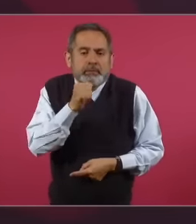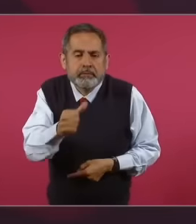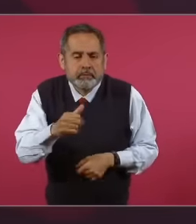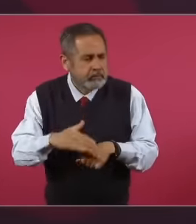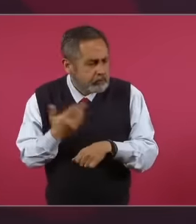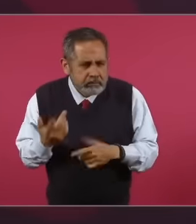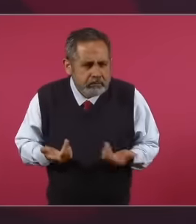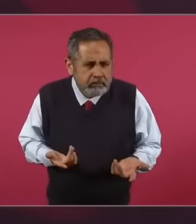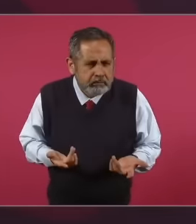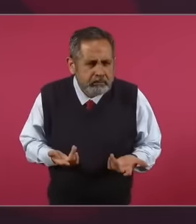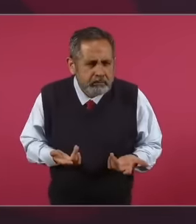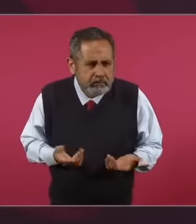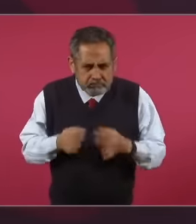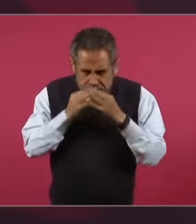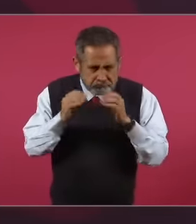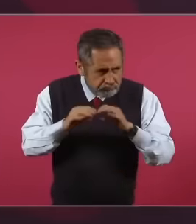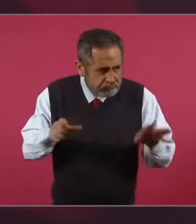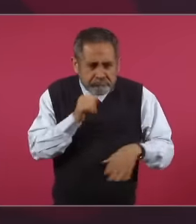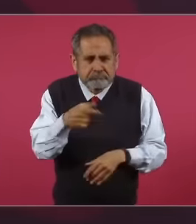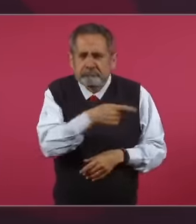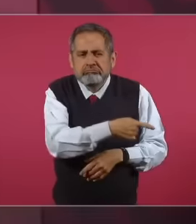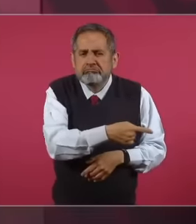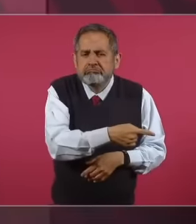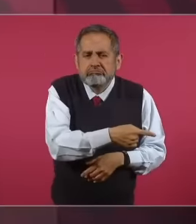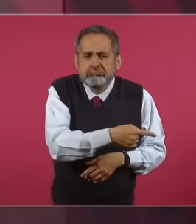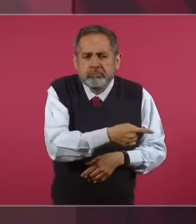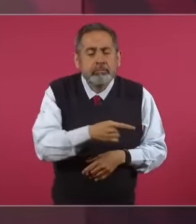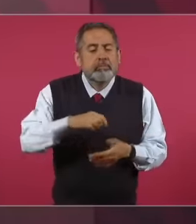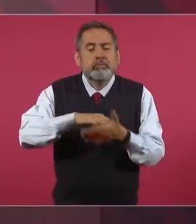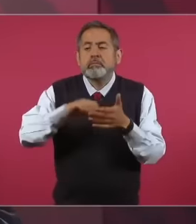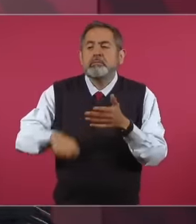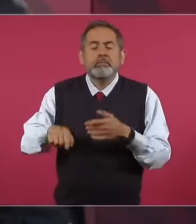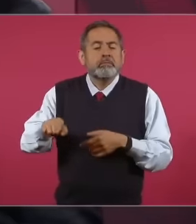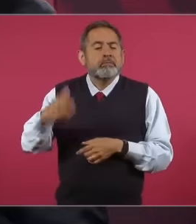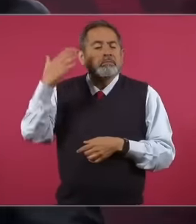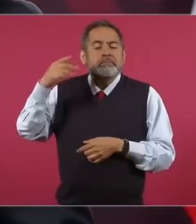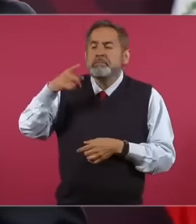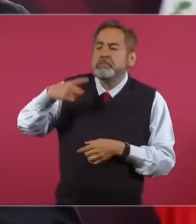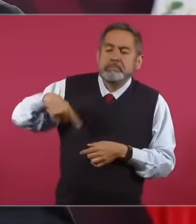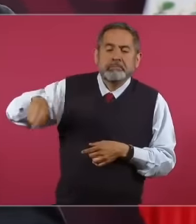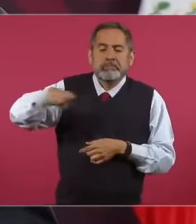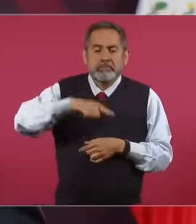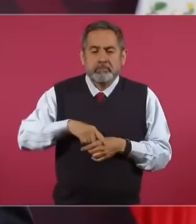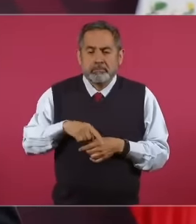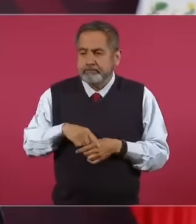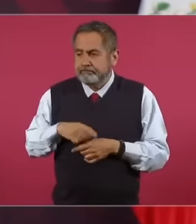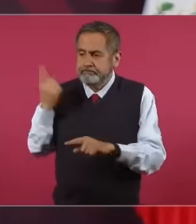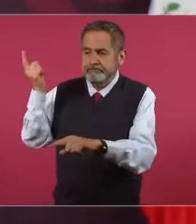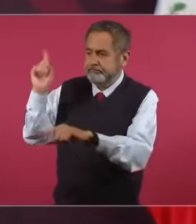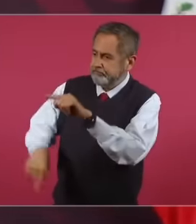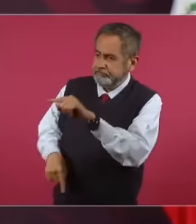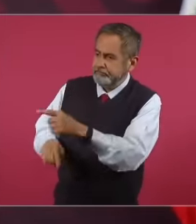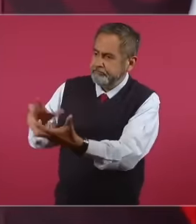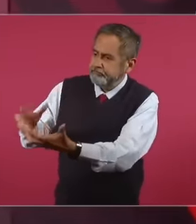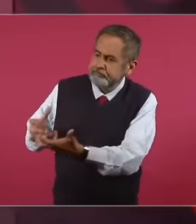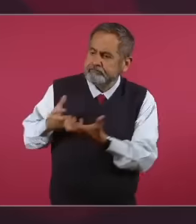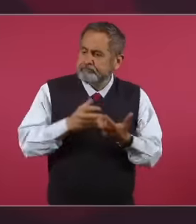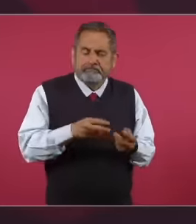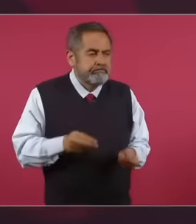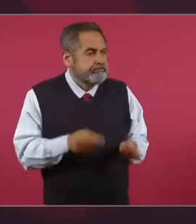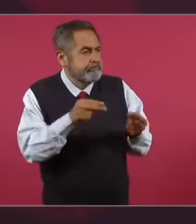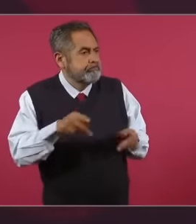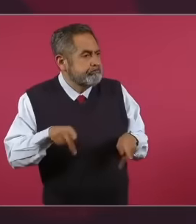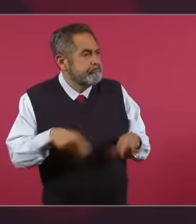they not demonstrate when the privatizations of the assets of the people and the nation were carried out?